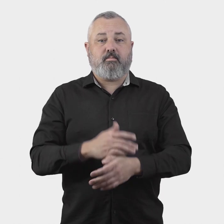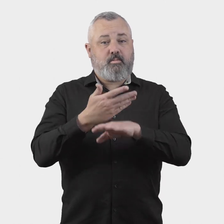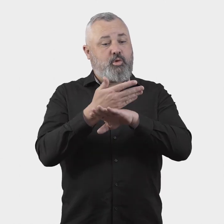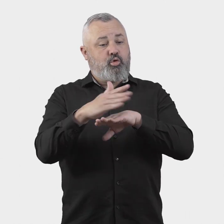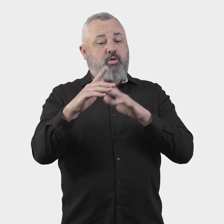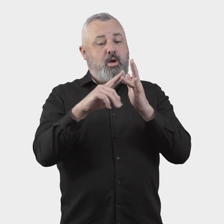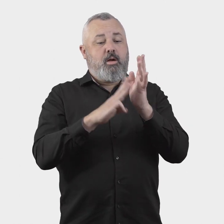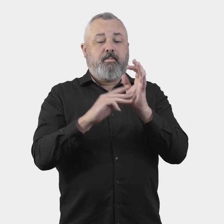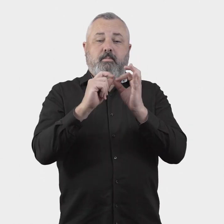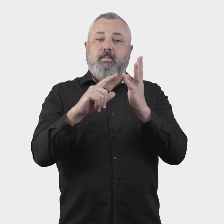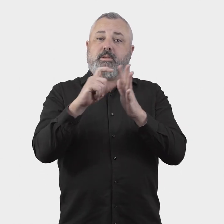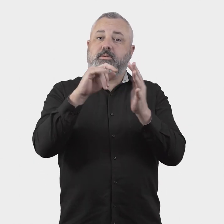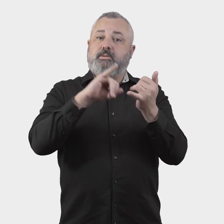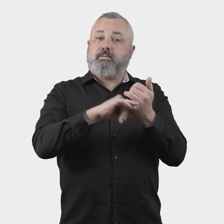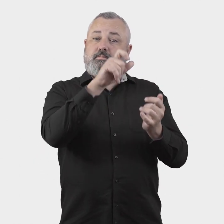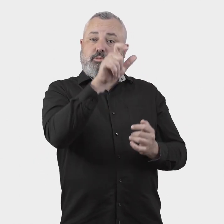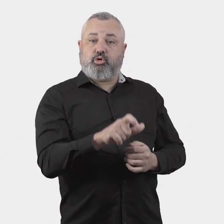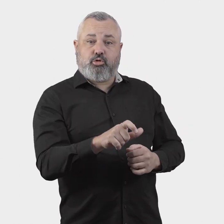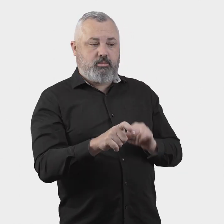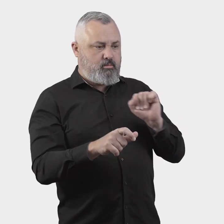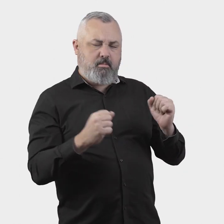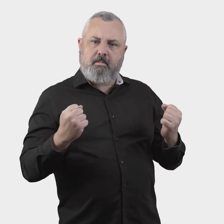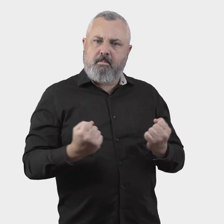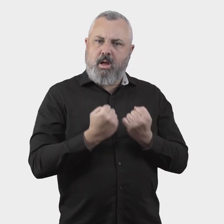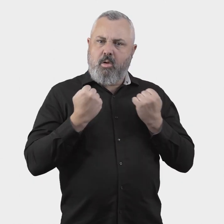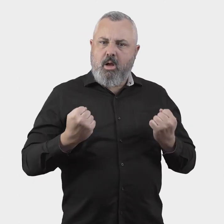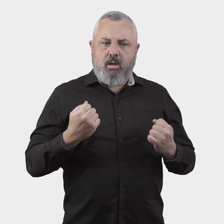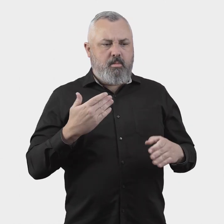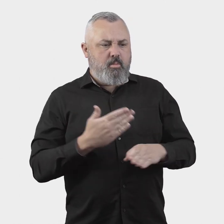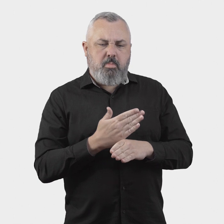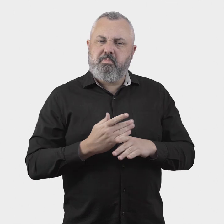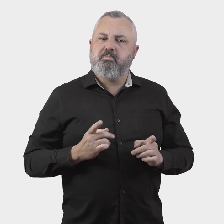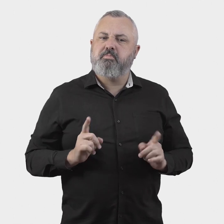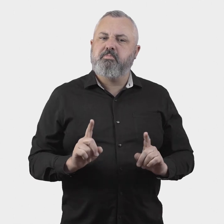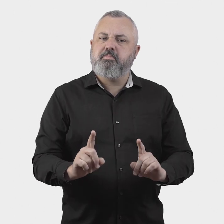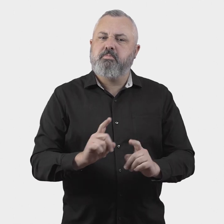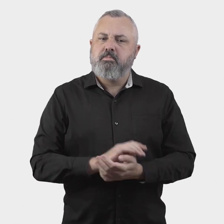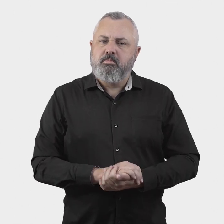1.2 Powers and functions of the ombudsperson